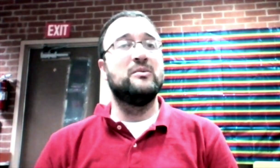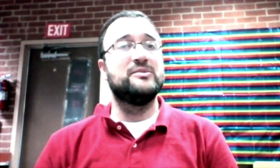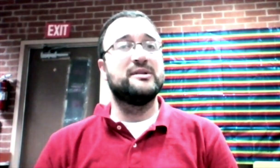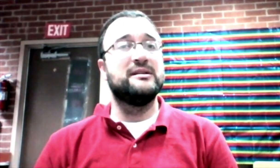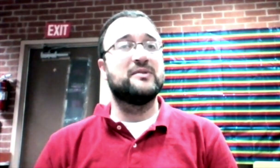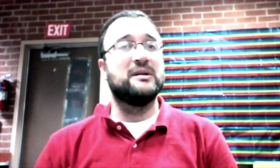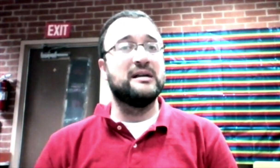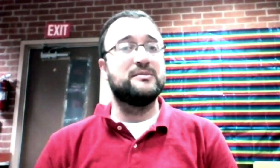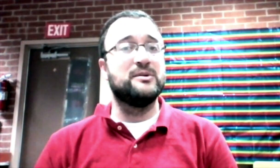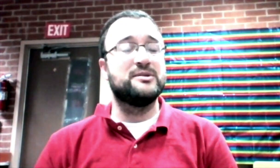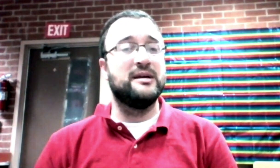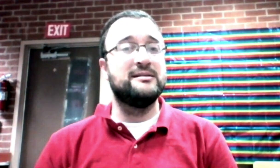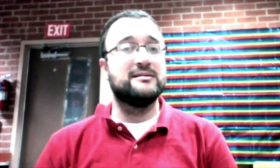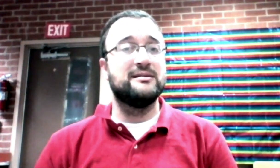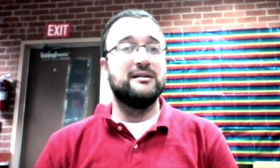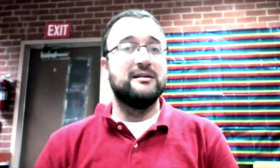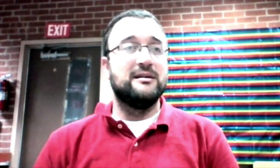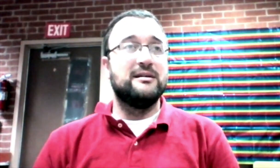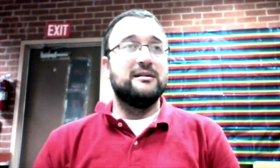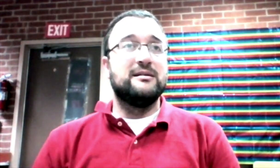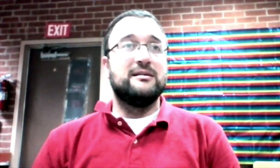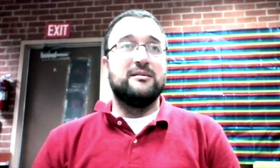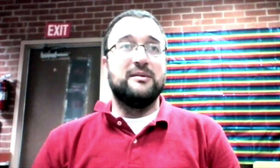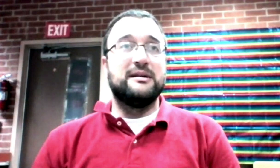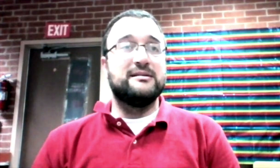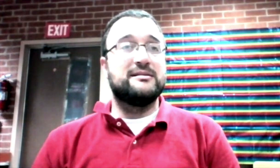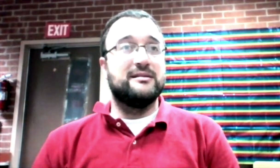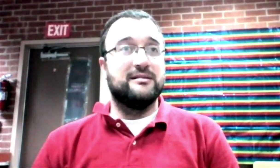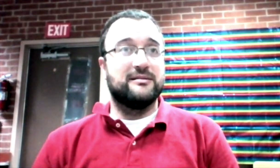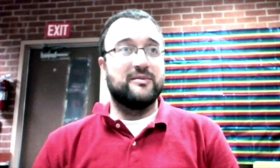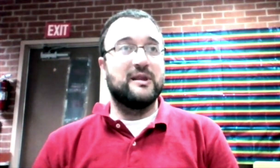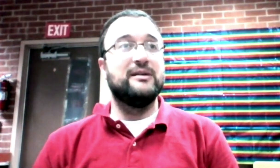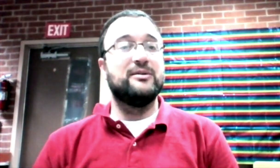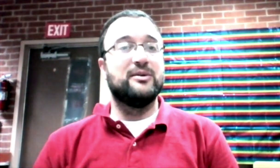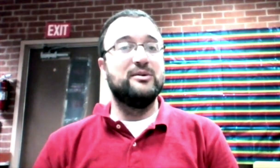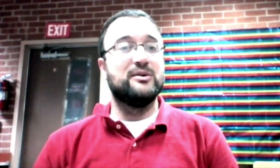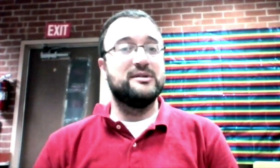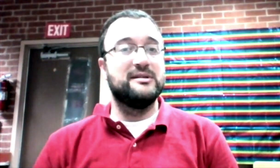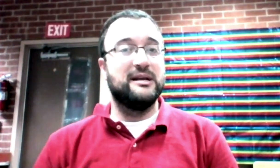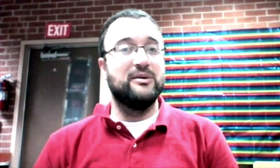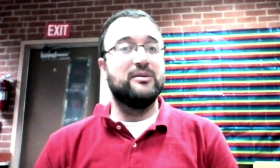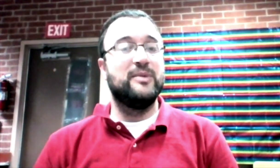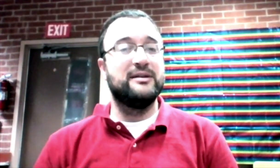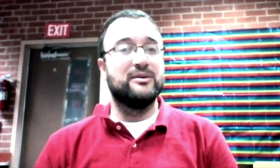no significant hospital stays. Because I know there are good nurses and I know there are bad nurses.